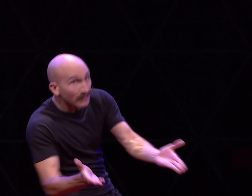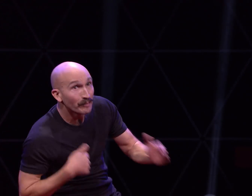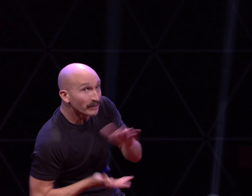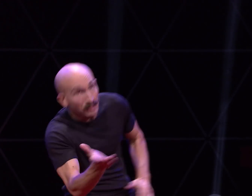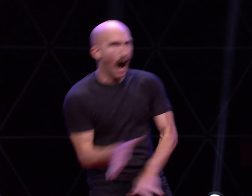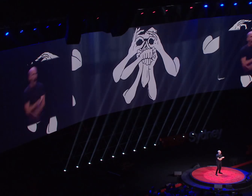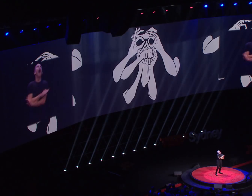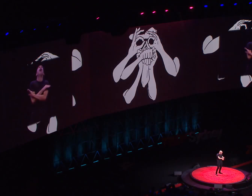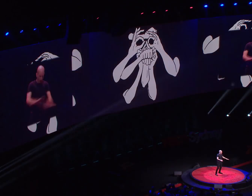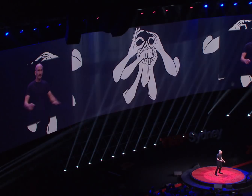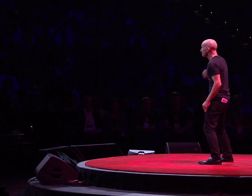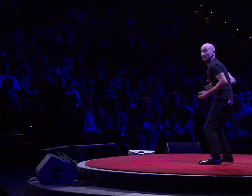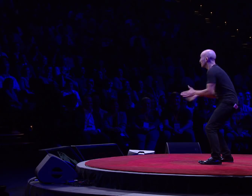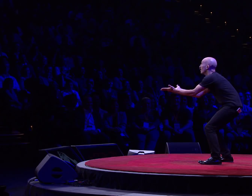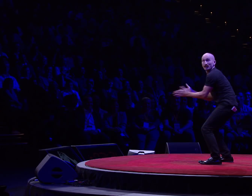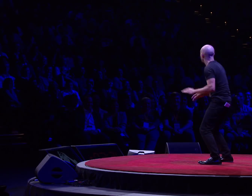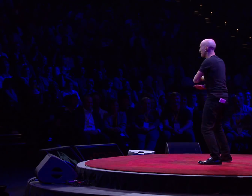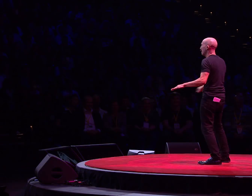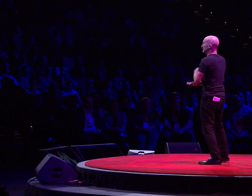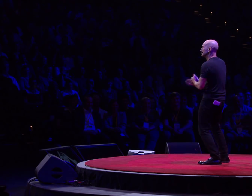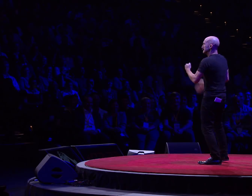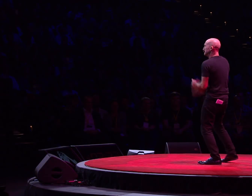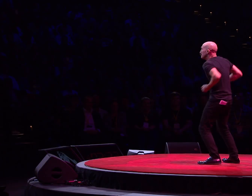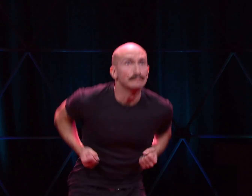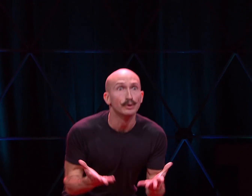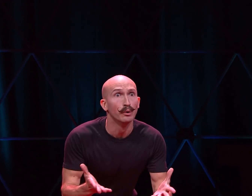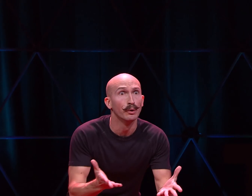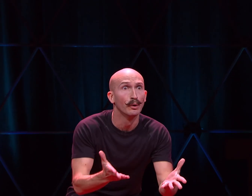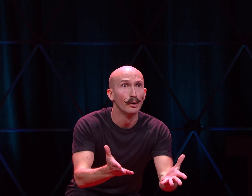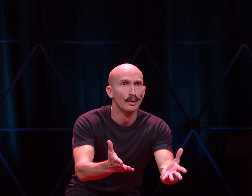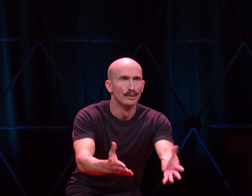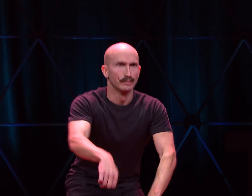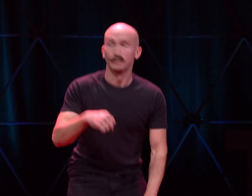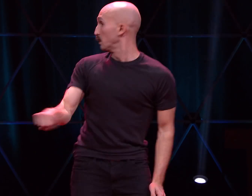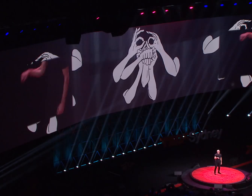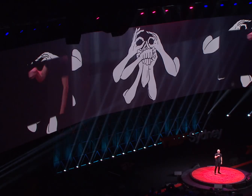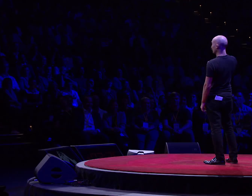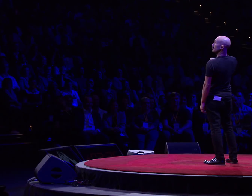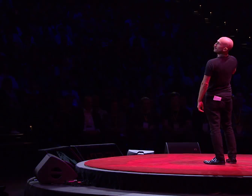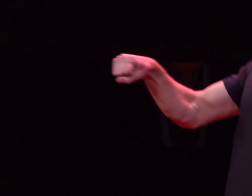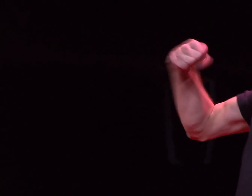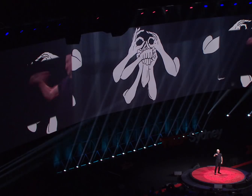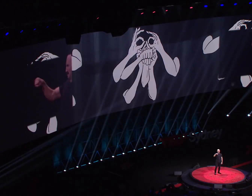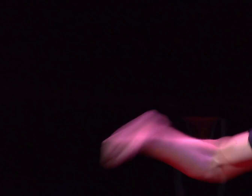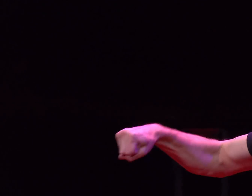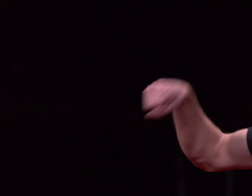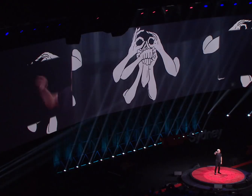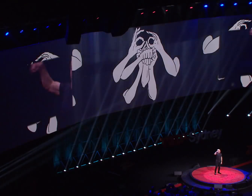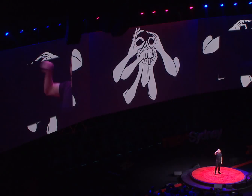Let me go! Will not let you go Let me go! No, no, no, no, no, no, no!